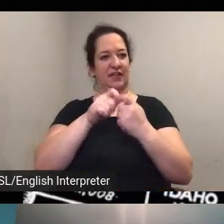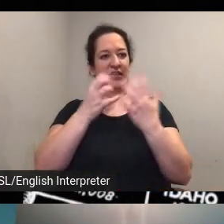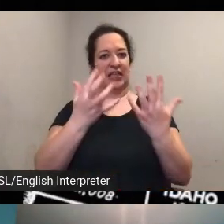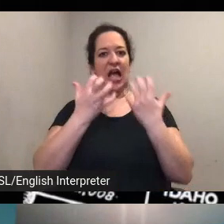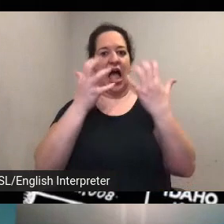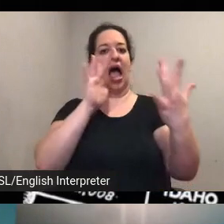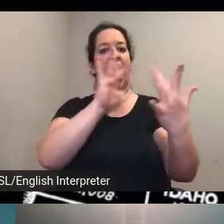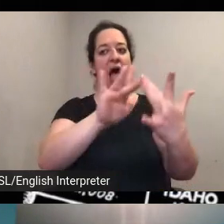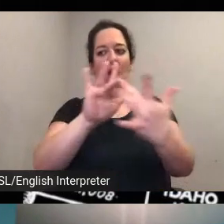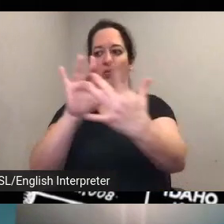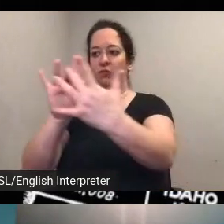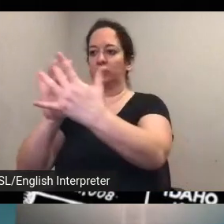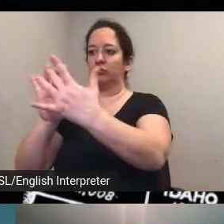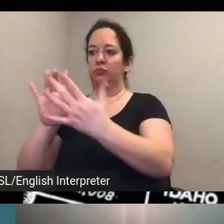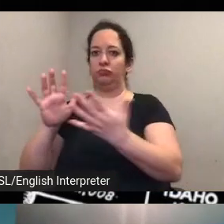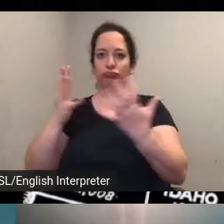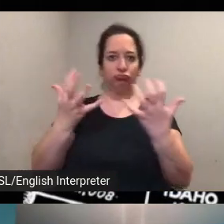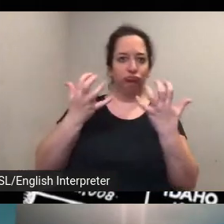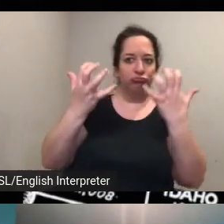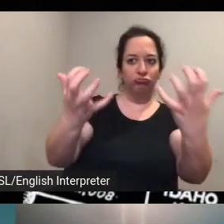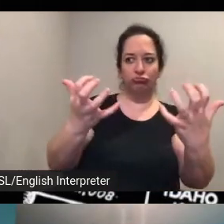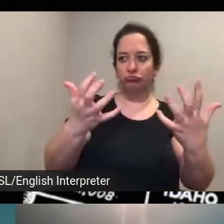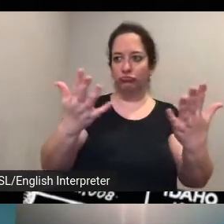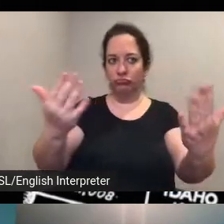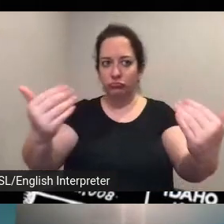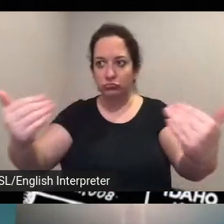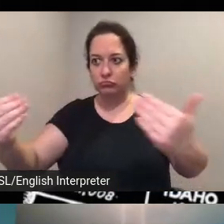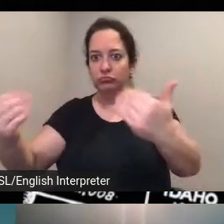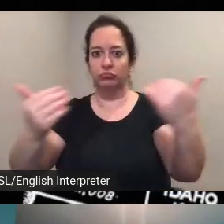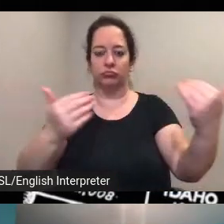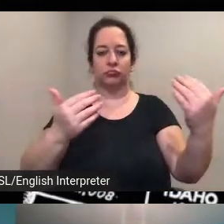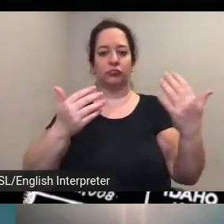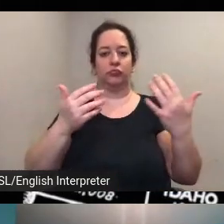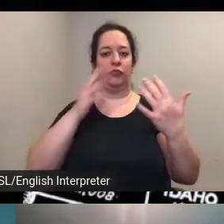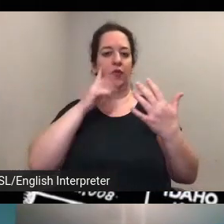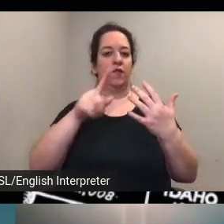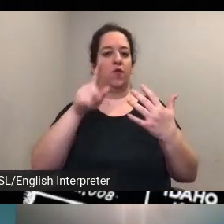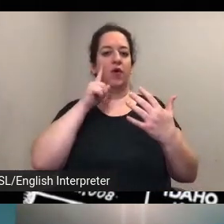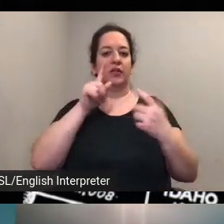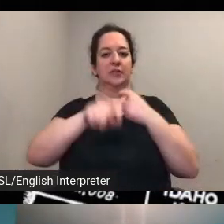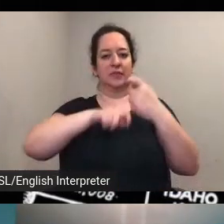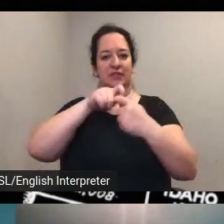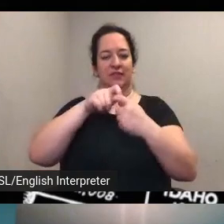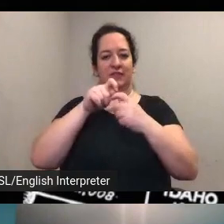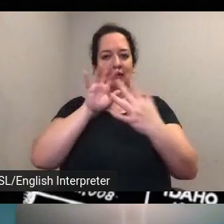um information about suffrage efforts in underrepresented communities